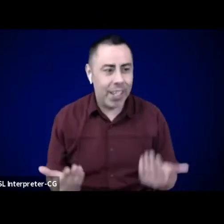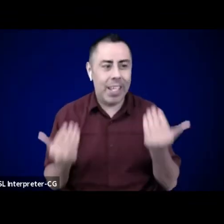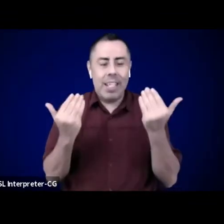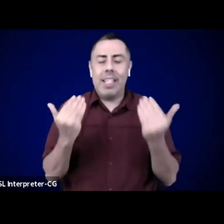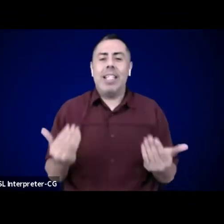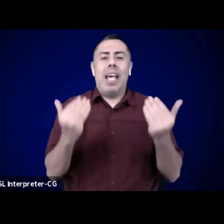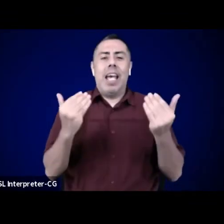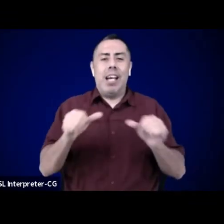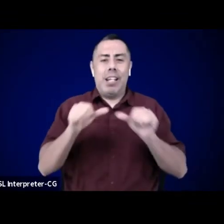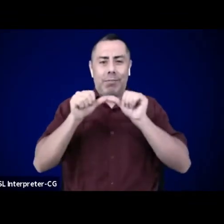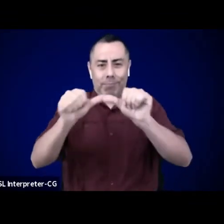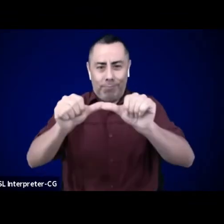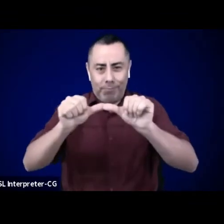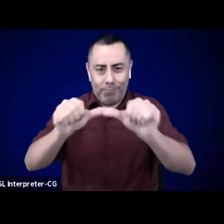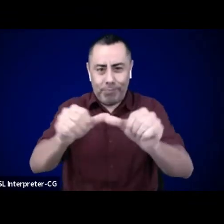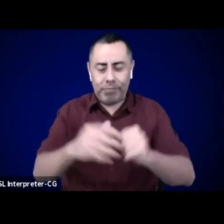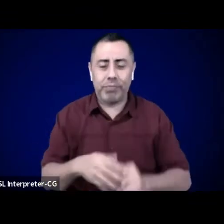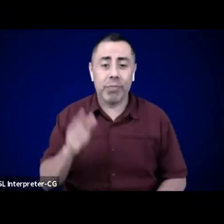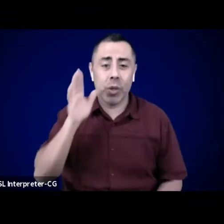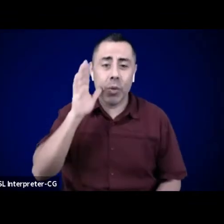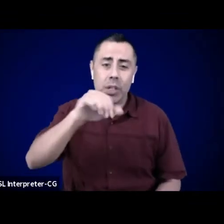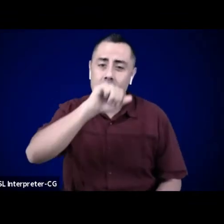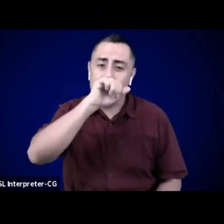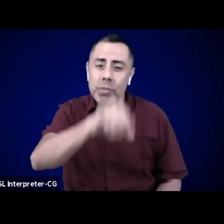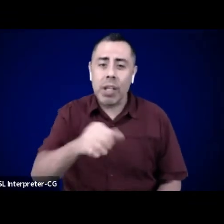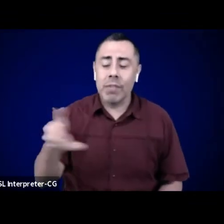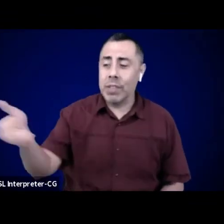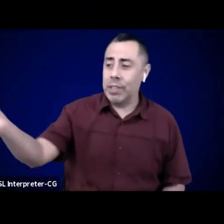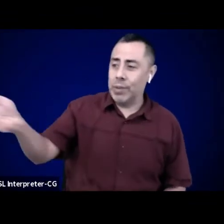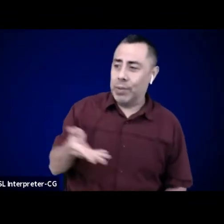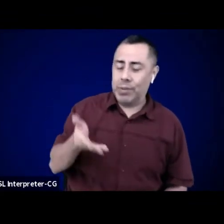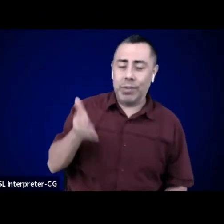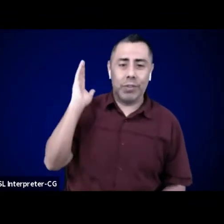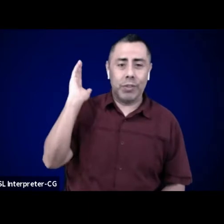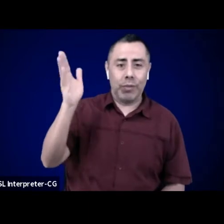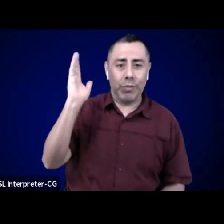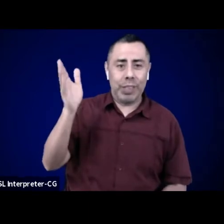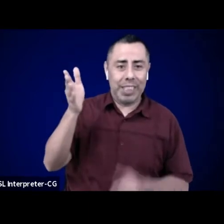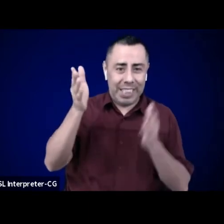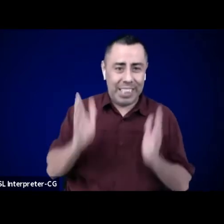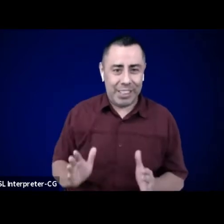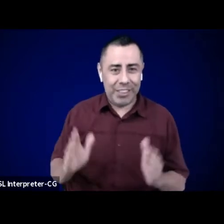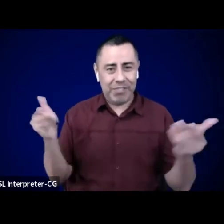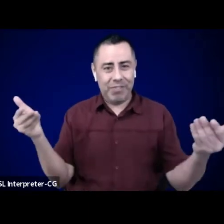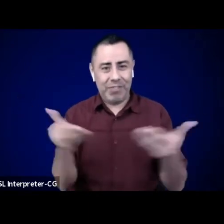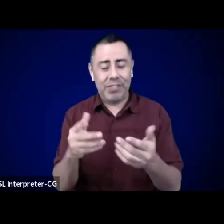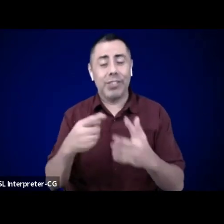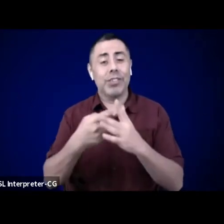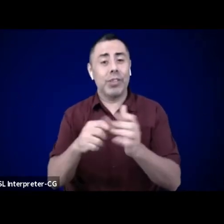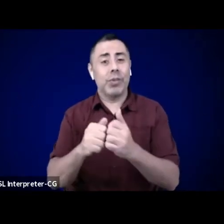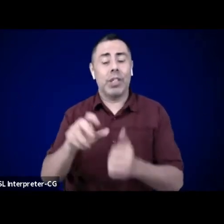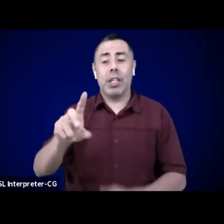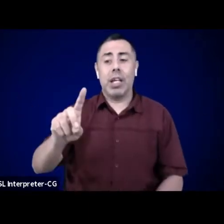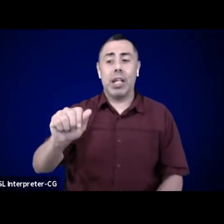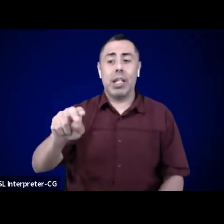All right, all right. I know everyone's so excited to get to DJ DREEMY again. Wow, wow, wow, wow, wow!